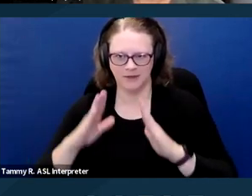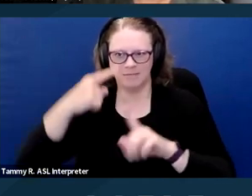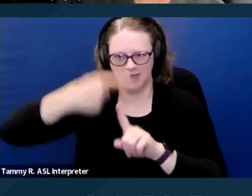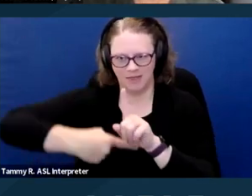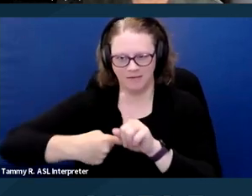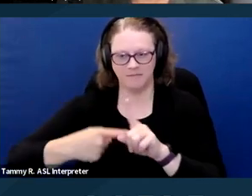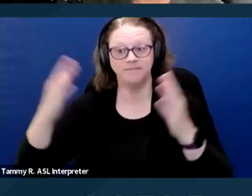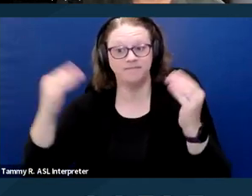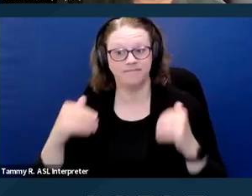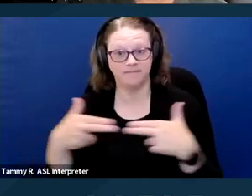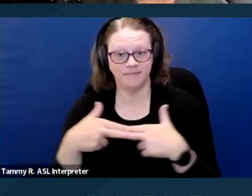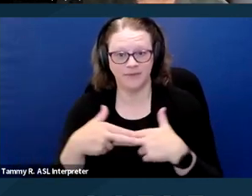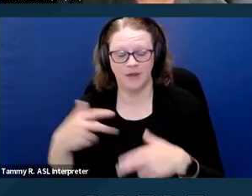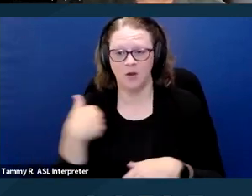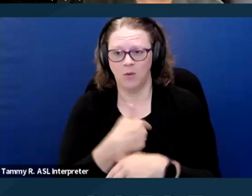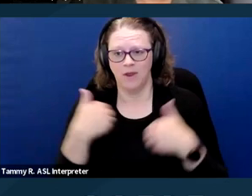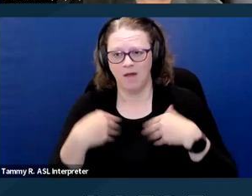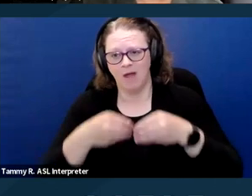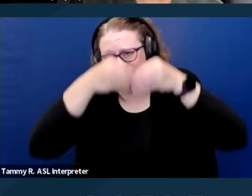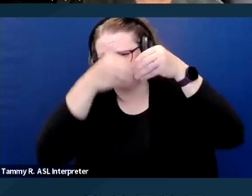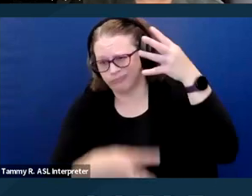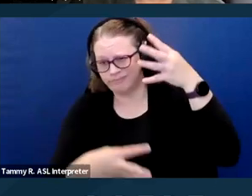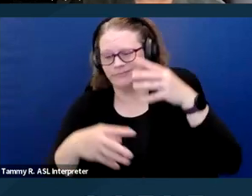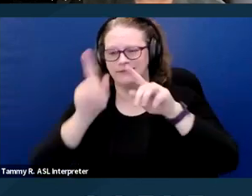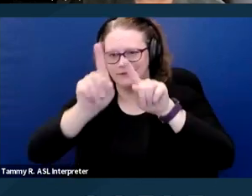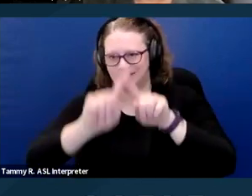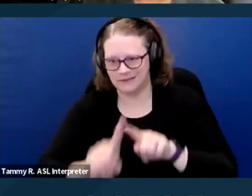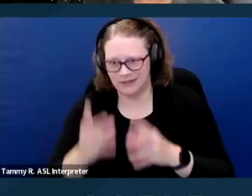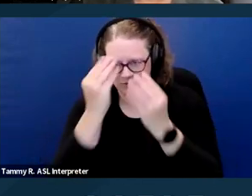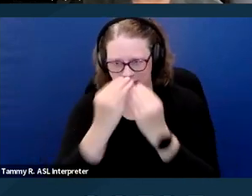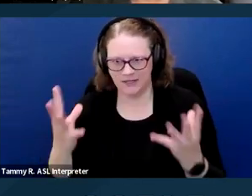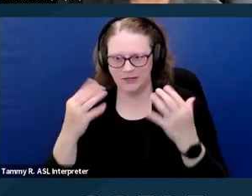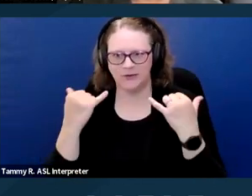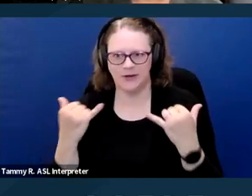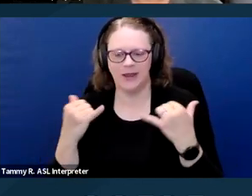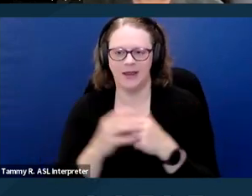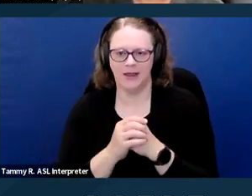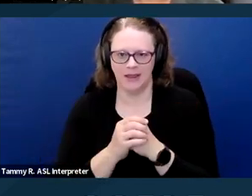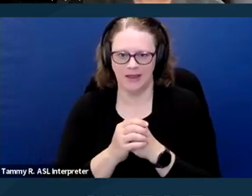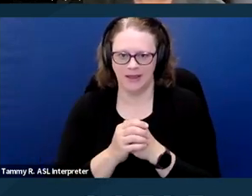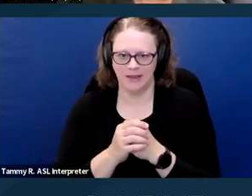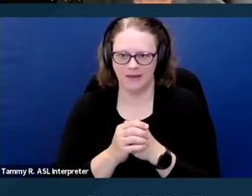We do have a lot to get through today. Our agenda is going to both, well, here's the agenda.